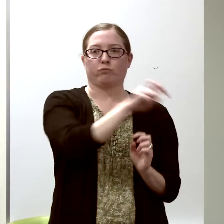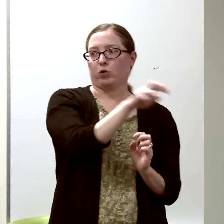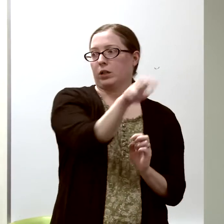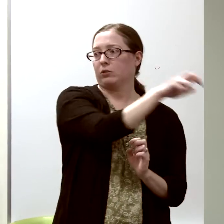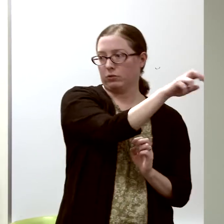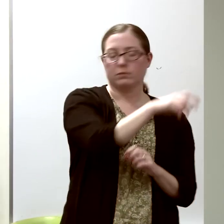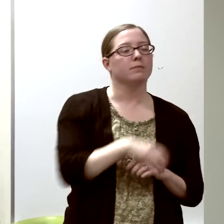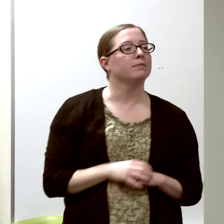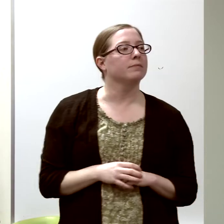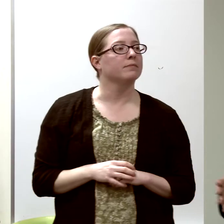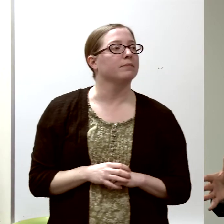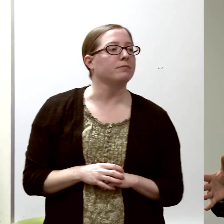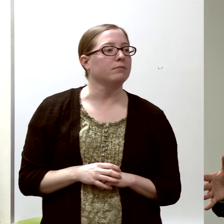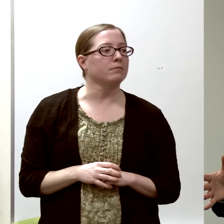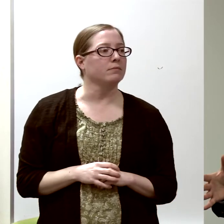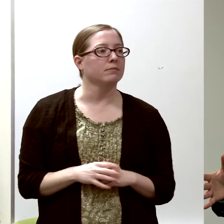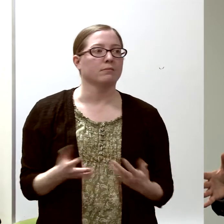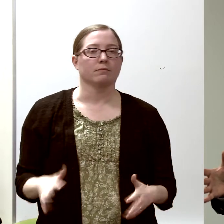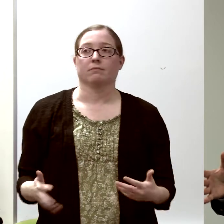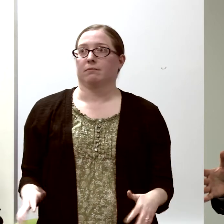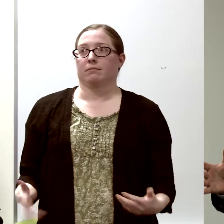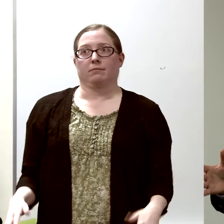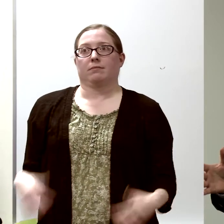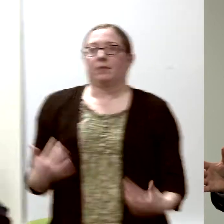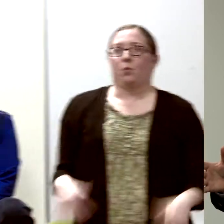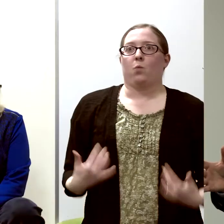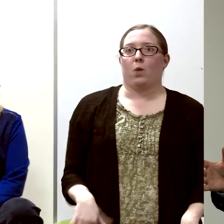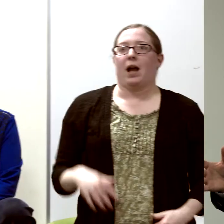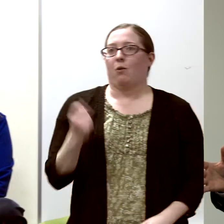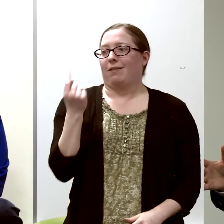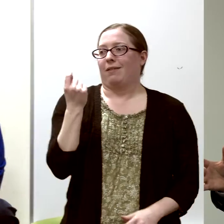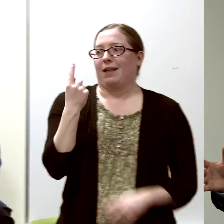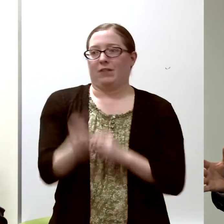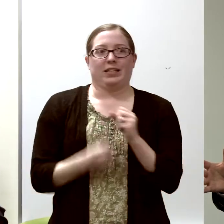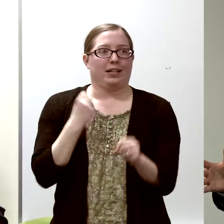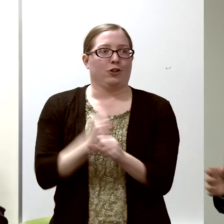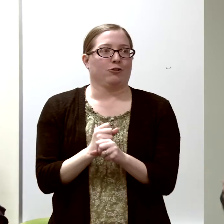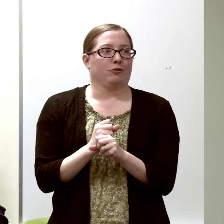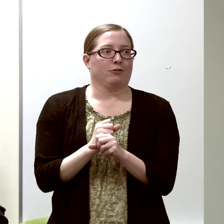So already, it was going to be 11 years of training...